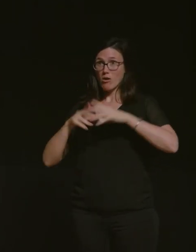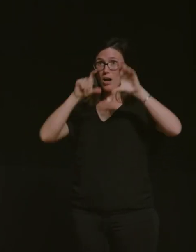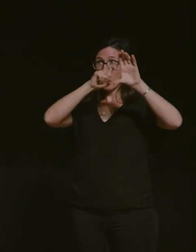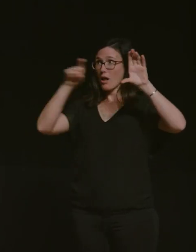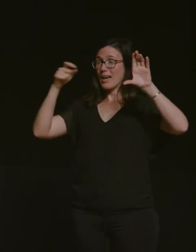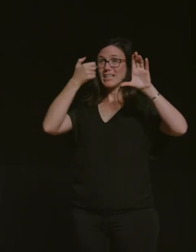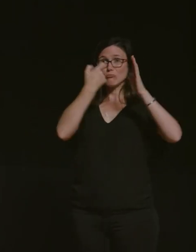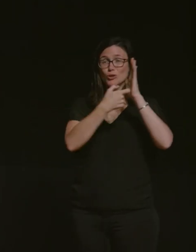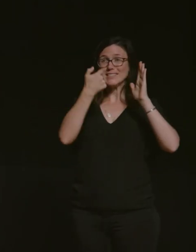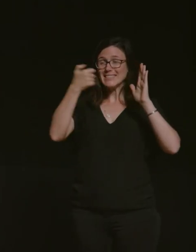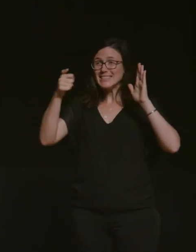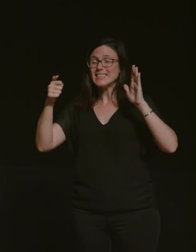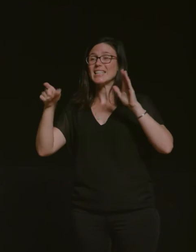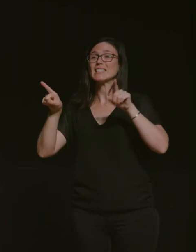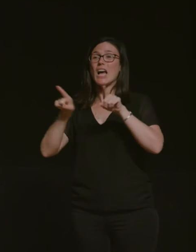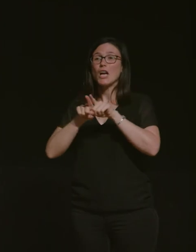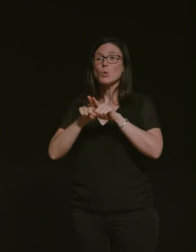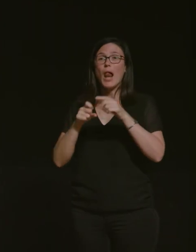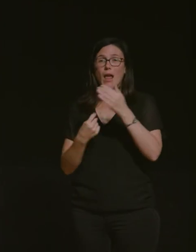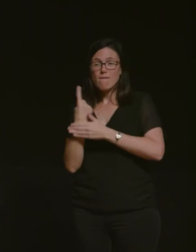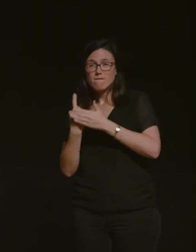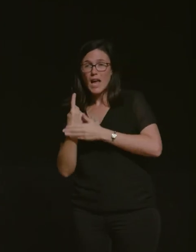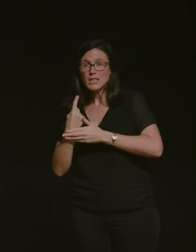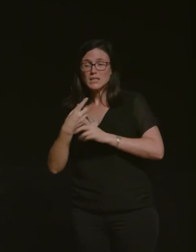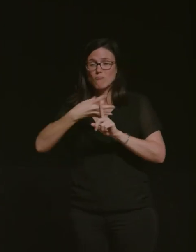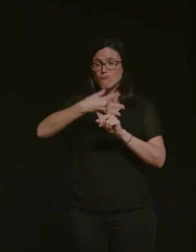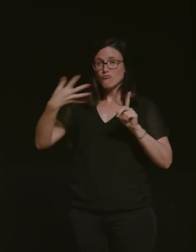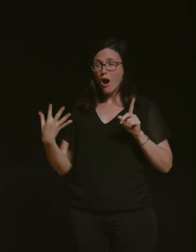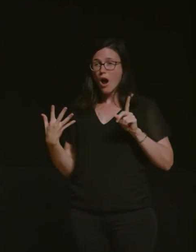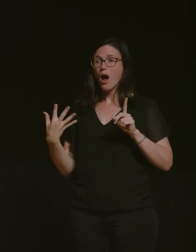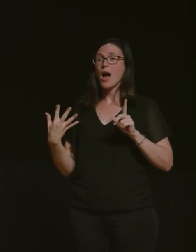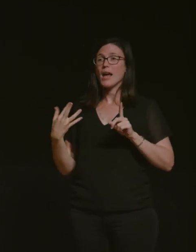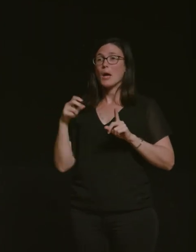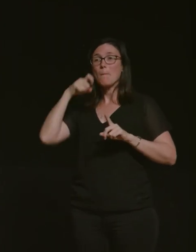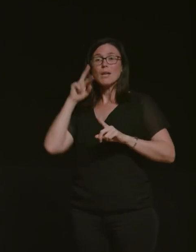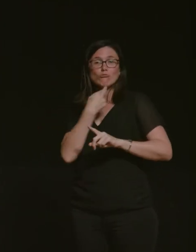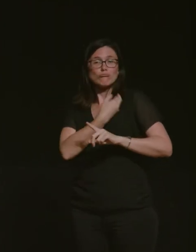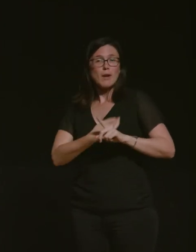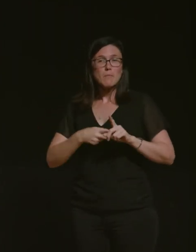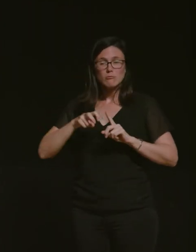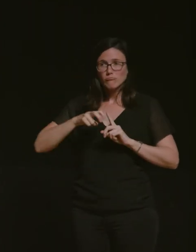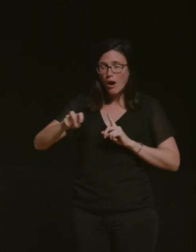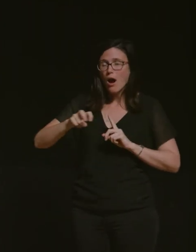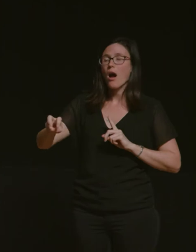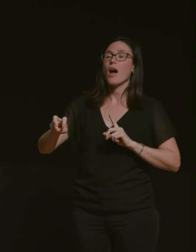mardi gras san francisco gay pride pink ribbon rides death valley philip and a phillips island